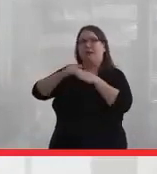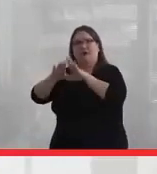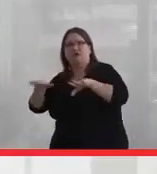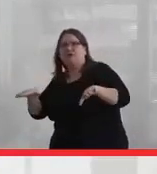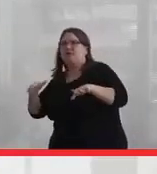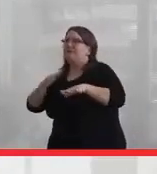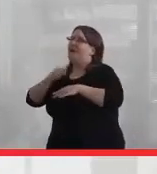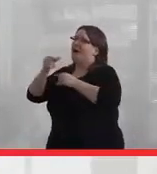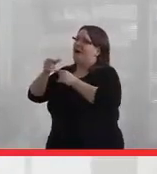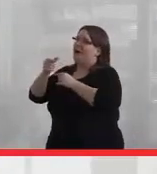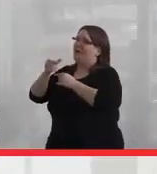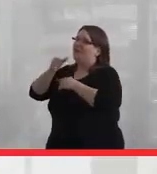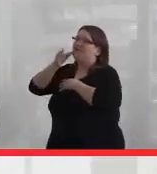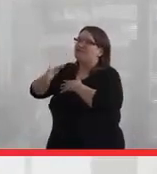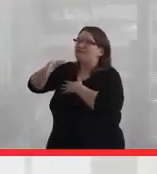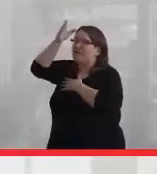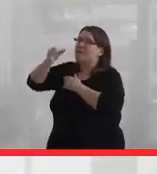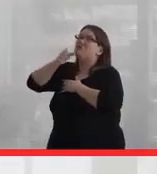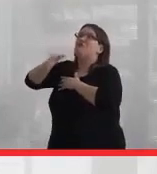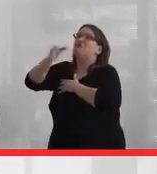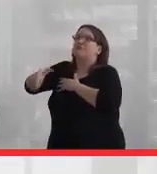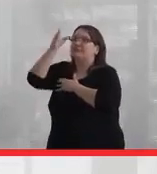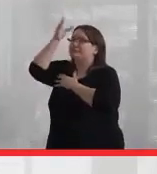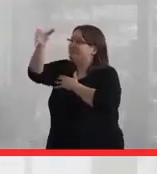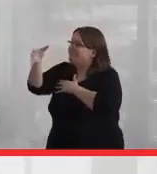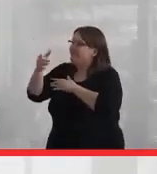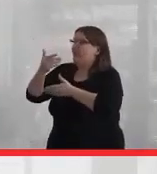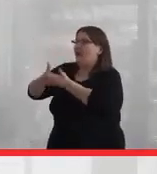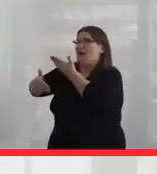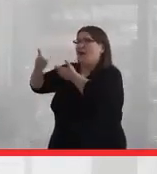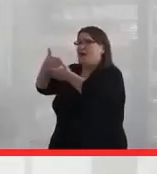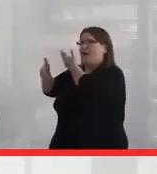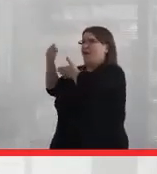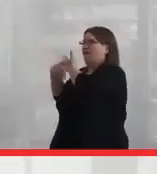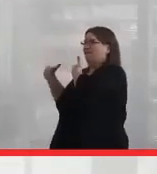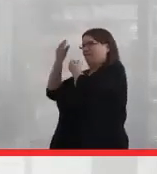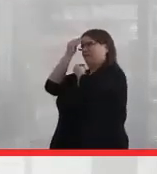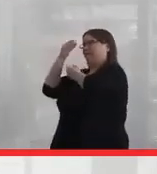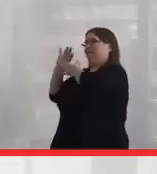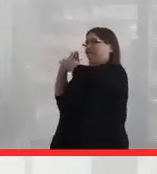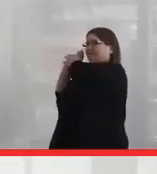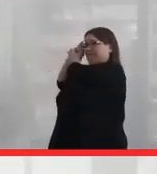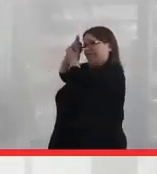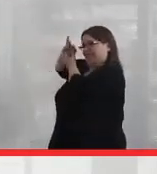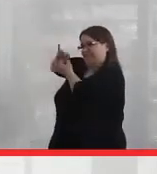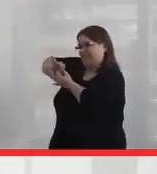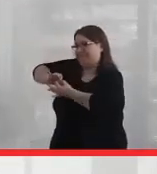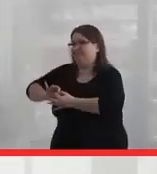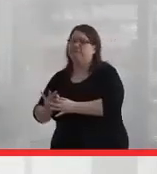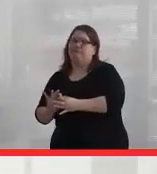my grandparents, my great grandparents, going back, so that you know who I am and where I come from.